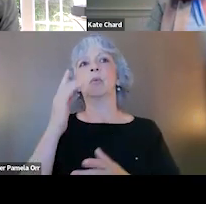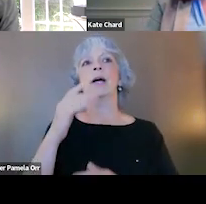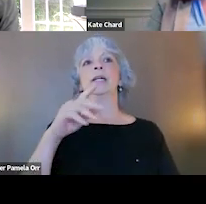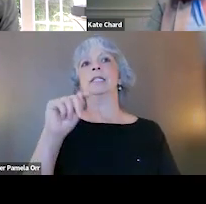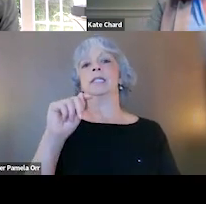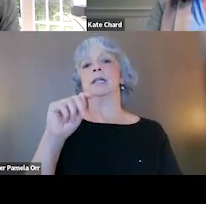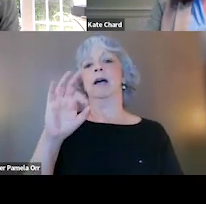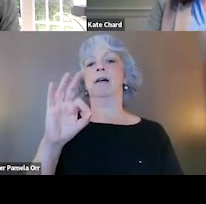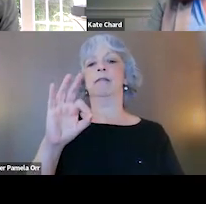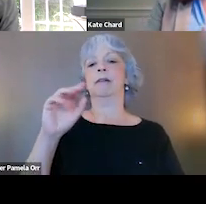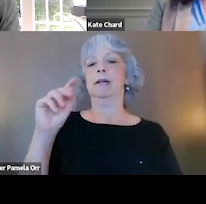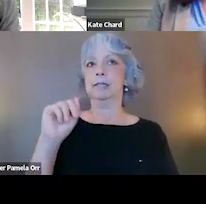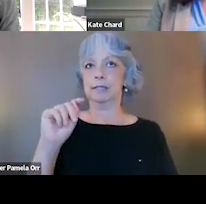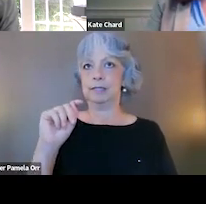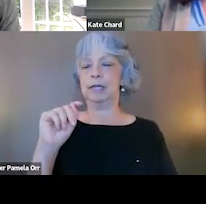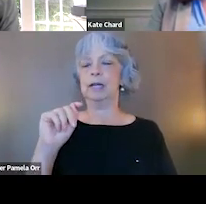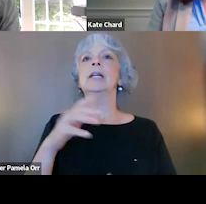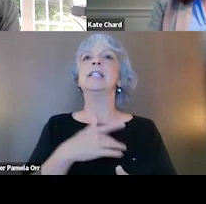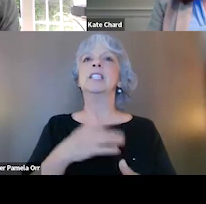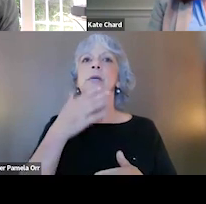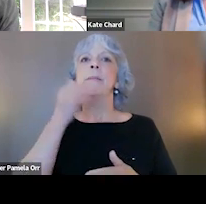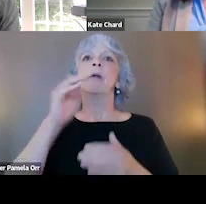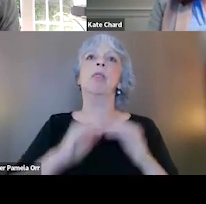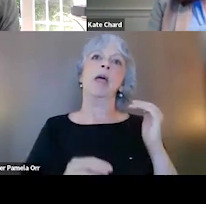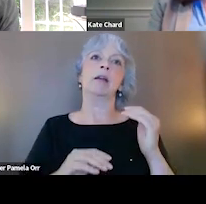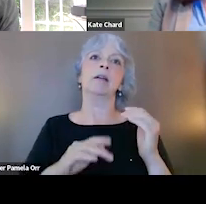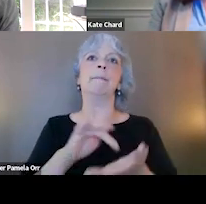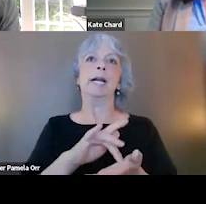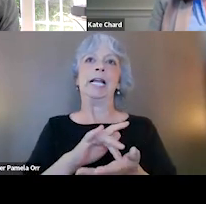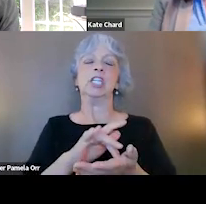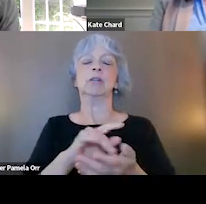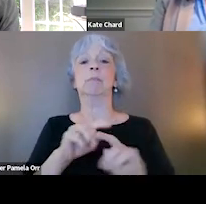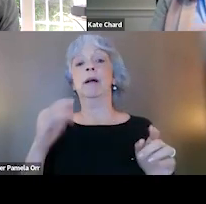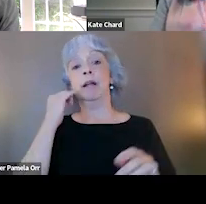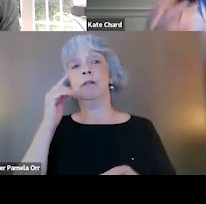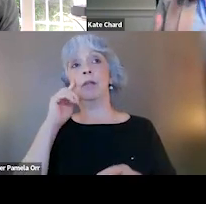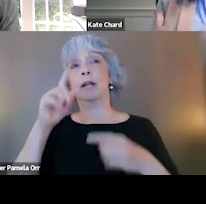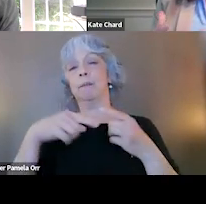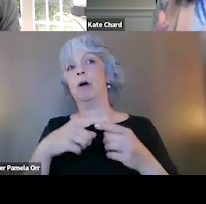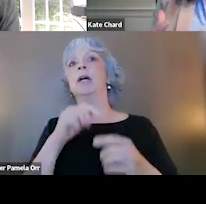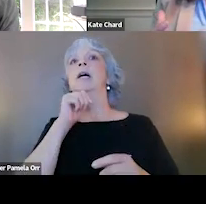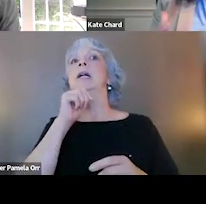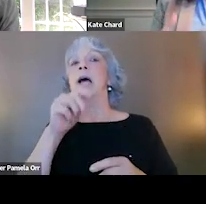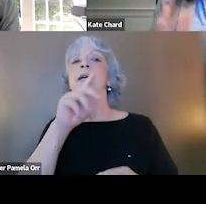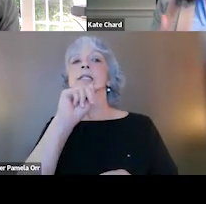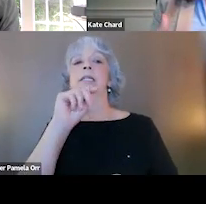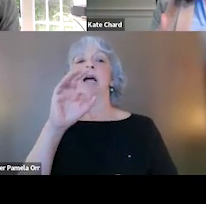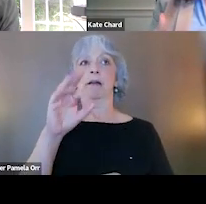have been found typically to do better than the medications. But if we're thinking about the non-trauma focused therapies, which I'll mention in a minute,